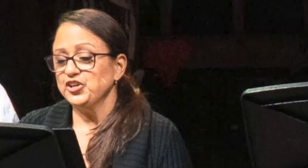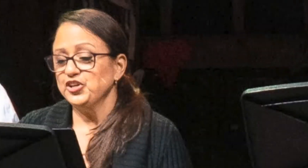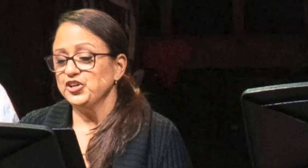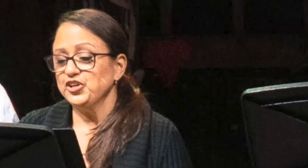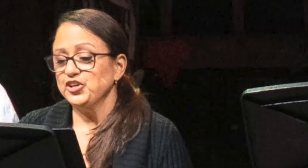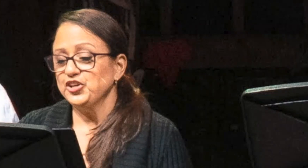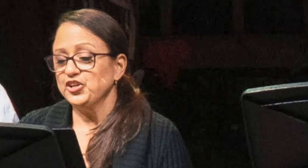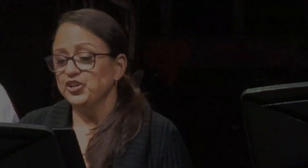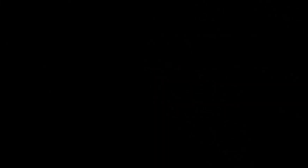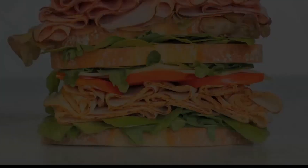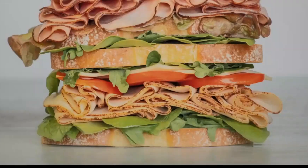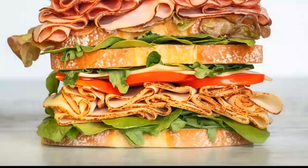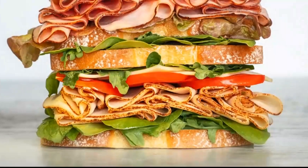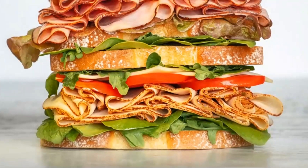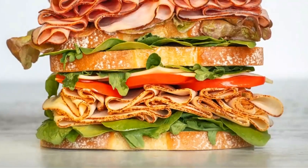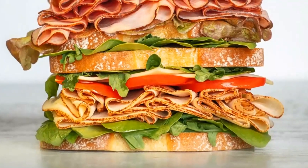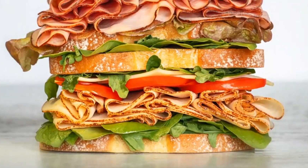Your life is a sandwich between two slices of bread. The bottom slice you're born and